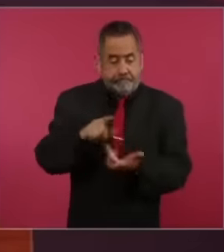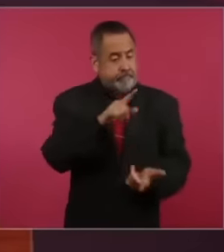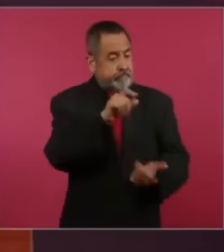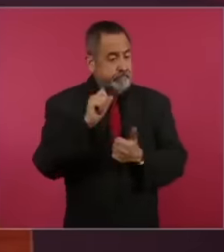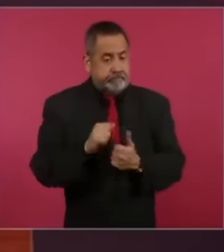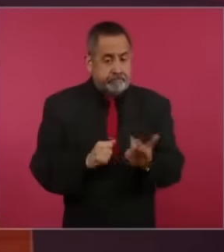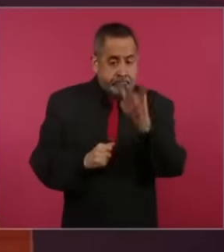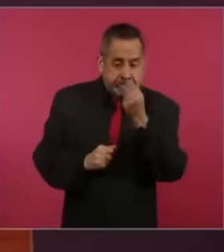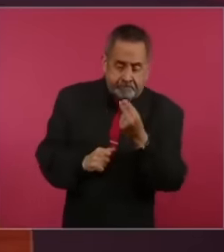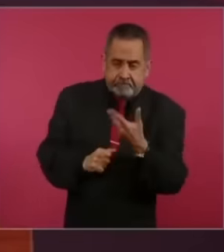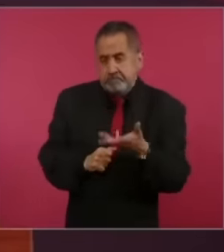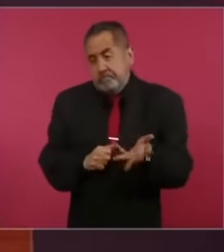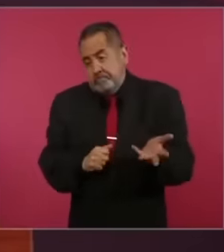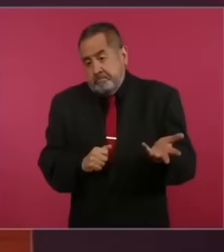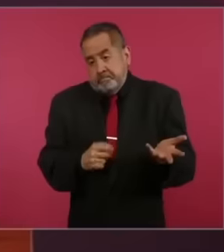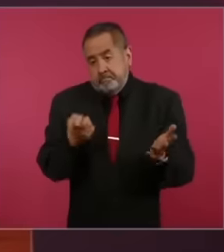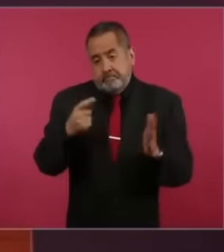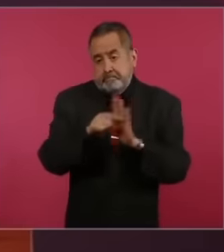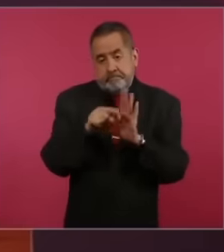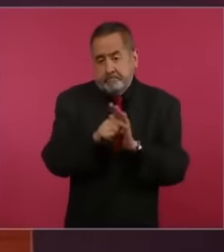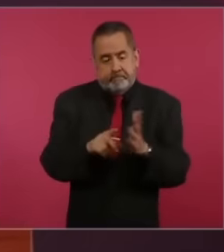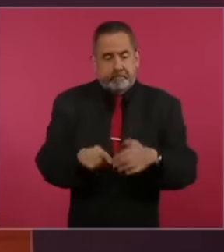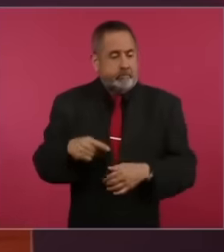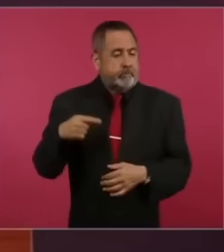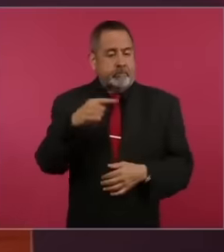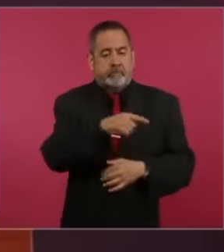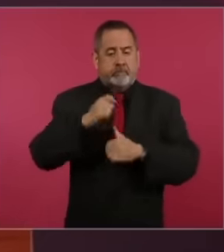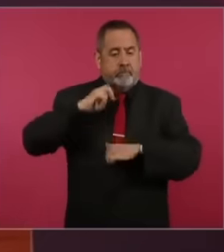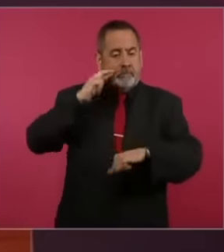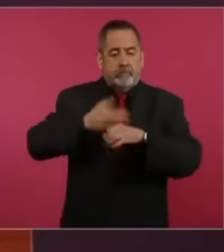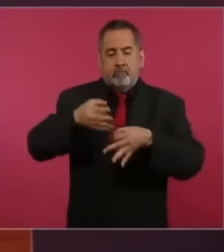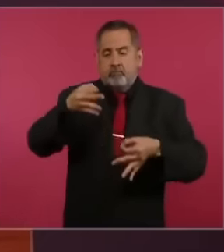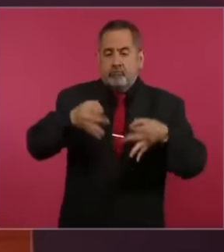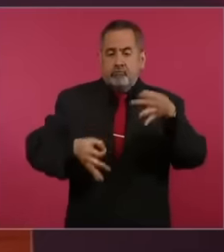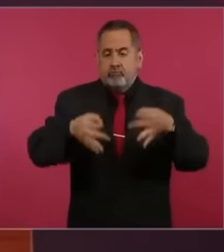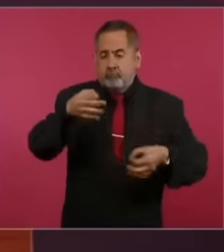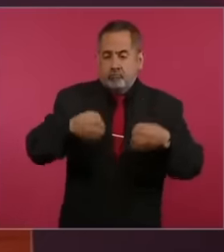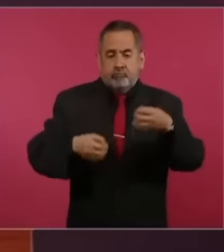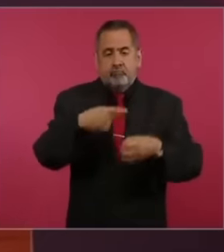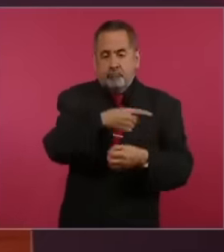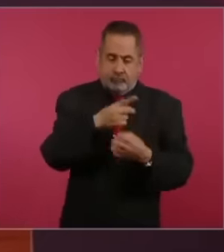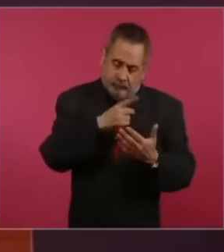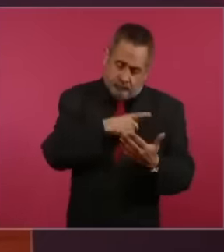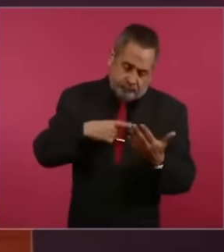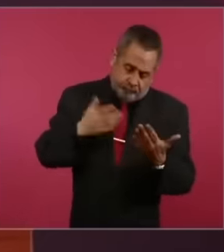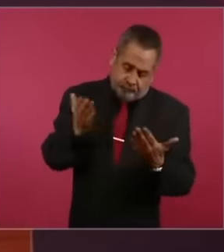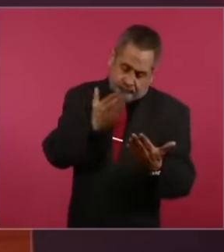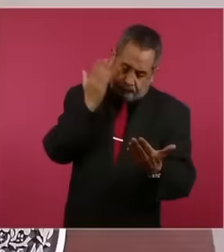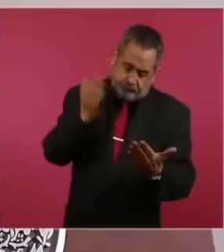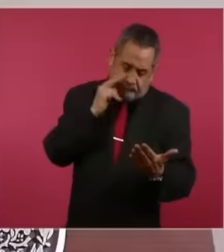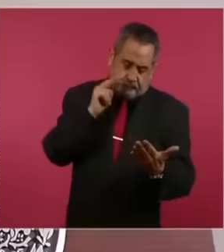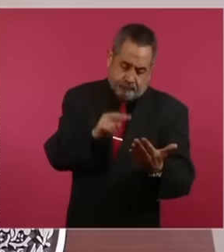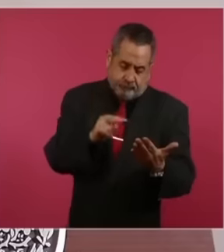any case, the judicial authority is precisely what has to analyze whether the